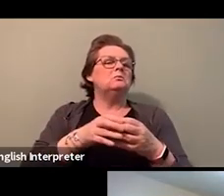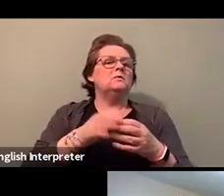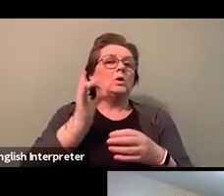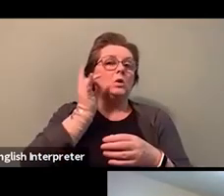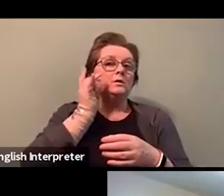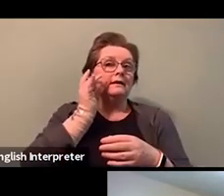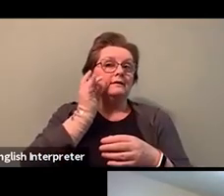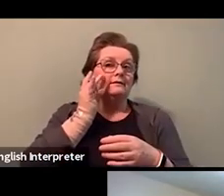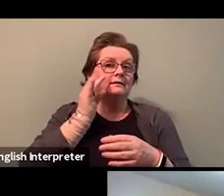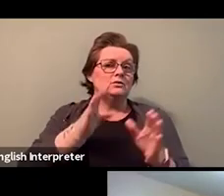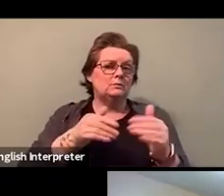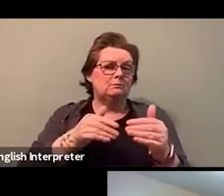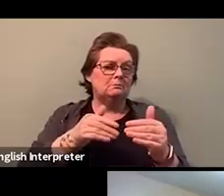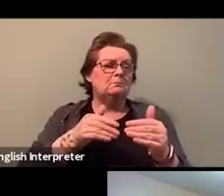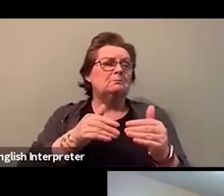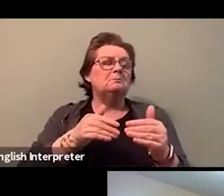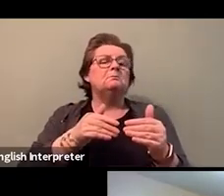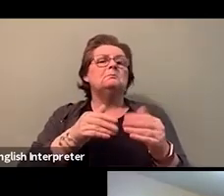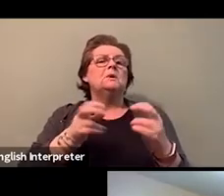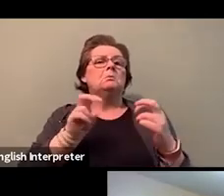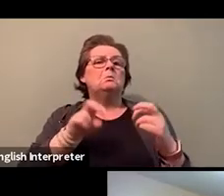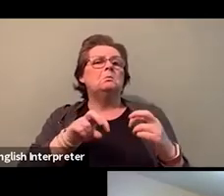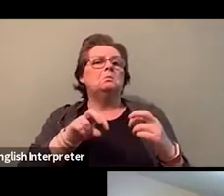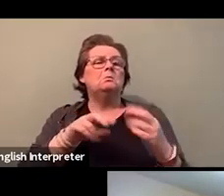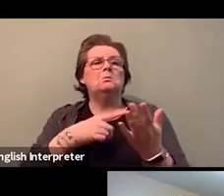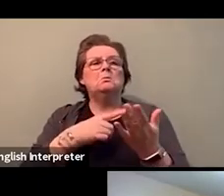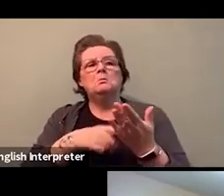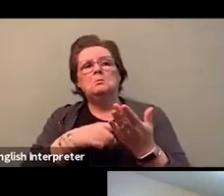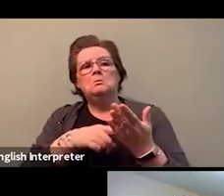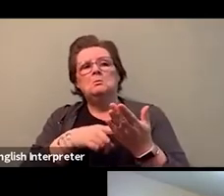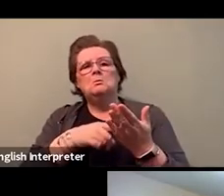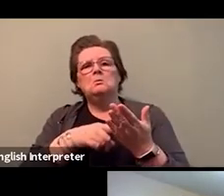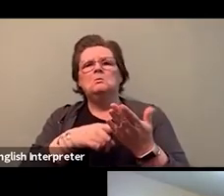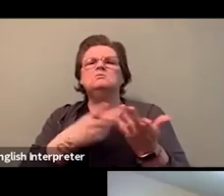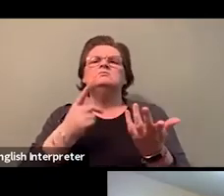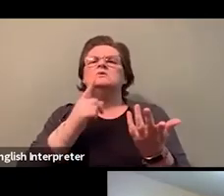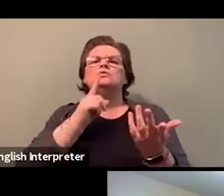and had discussions and strategized and came up with a plan